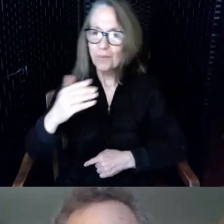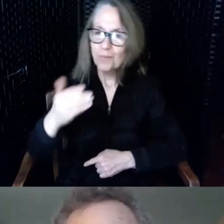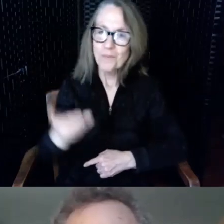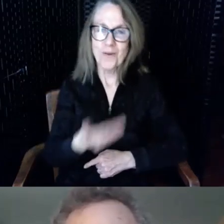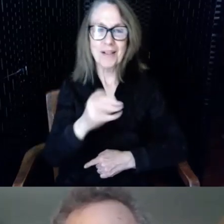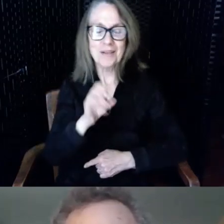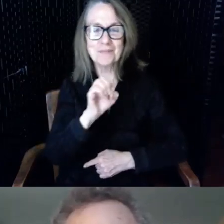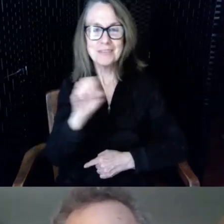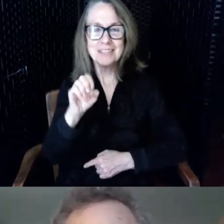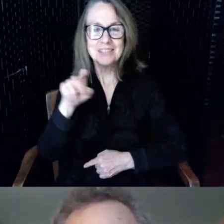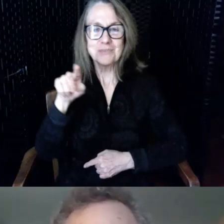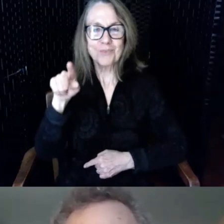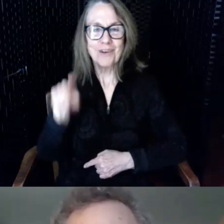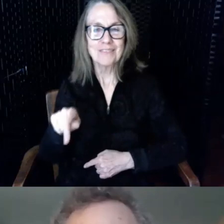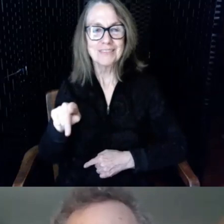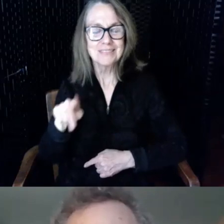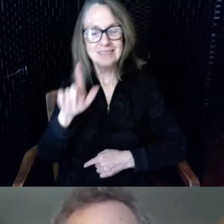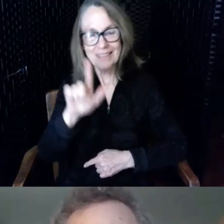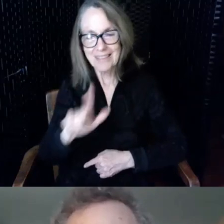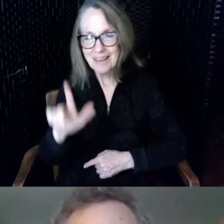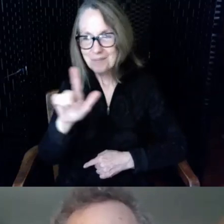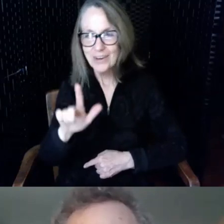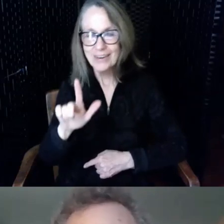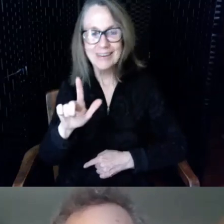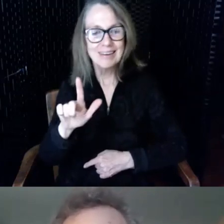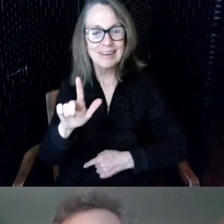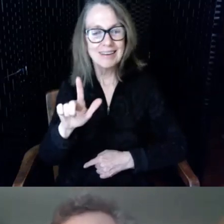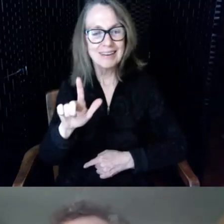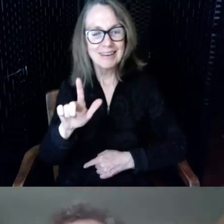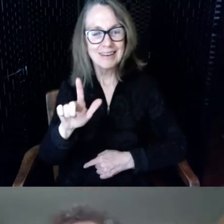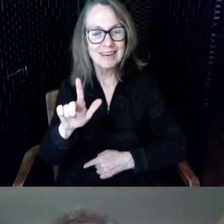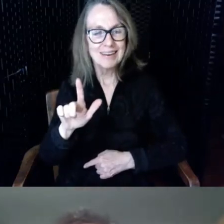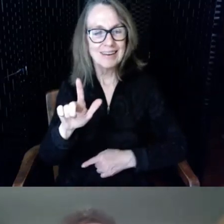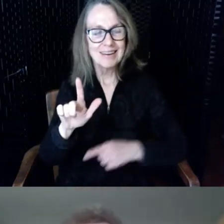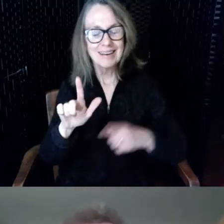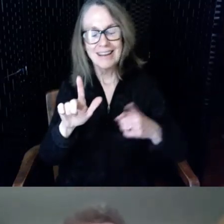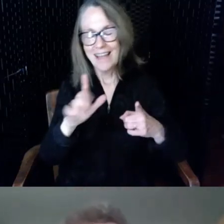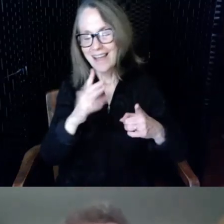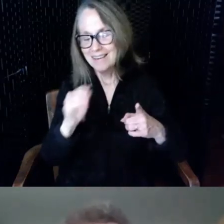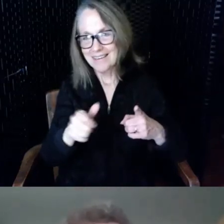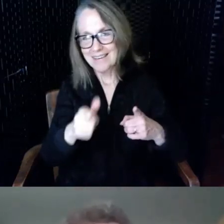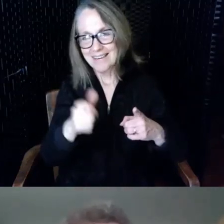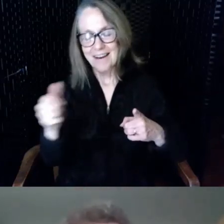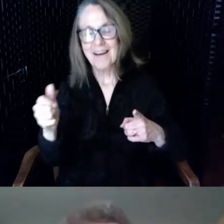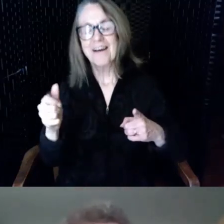Library and to the places of head hearing groups from Rhode Island thank